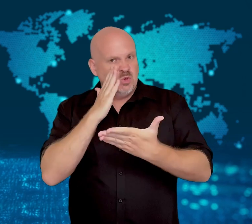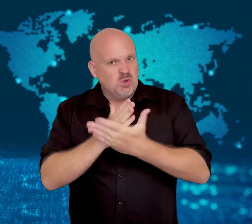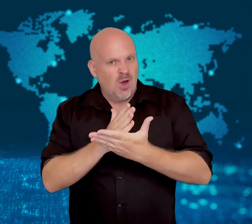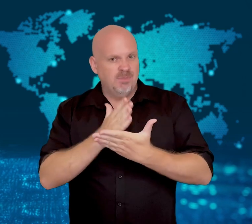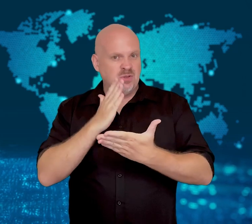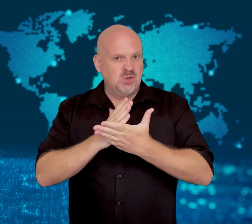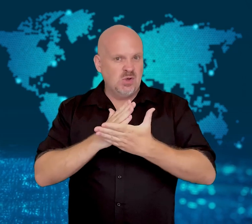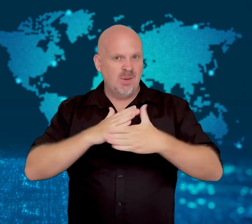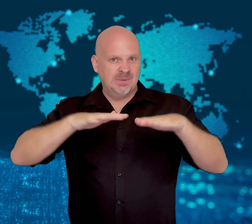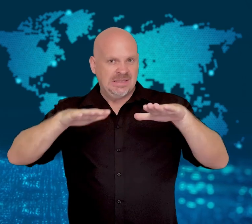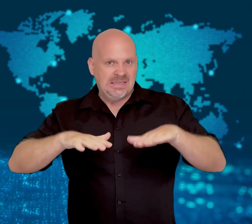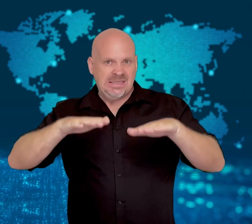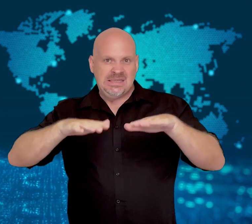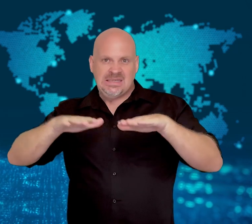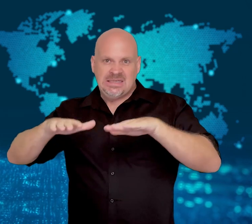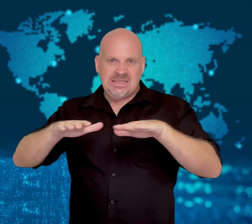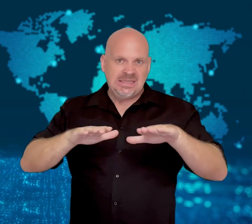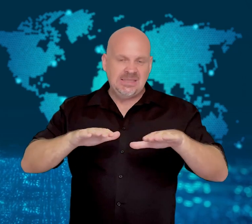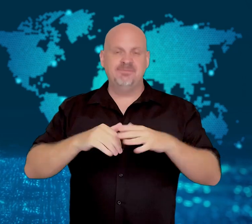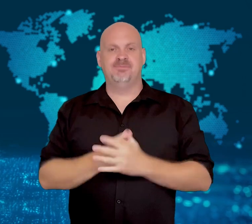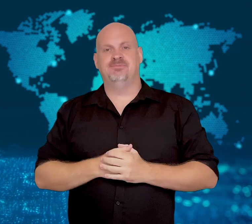to the violence.